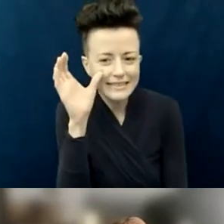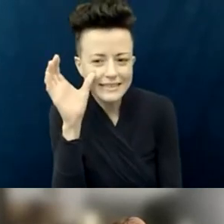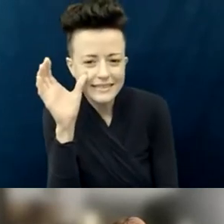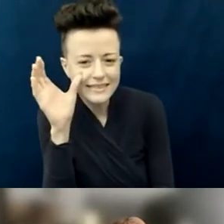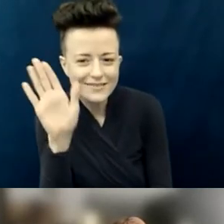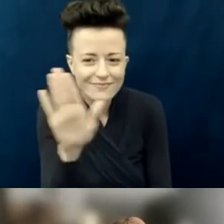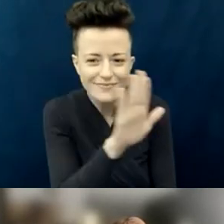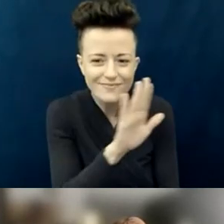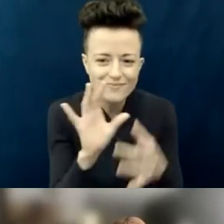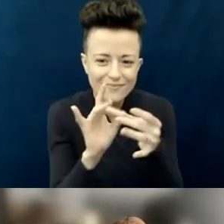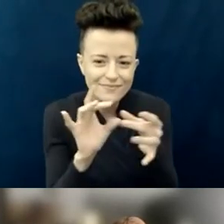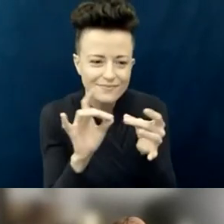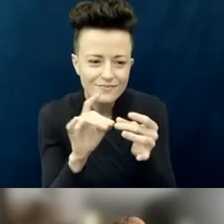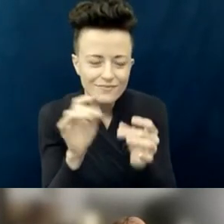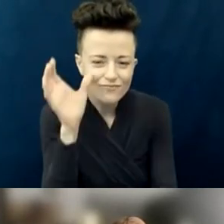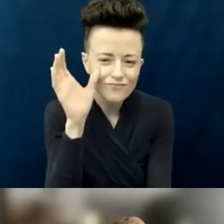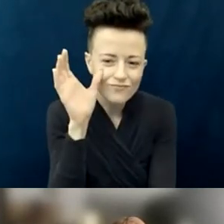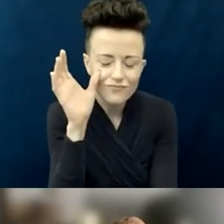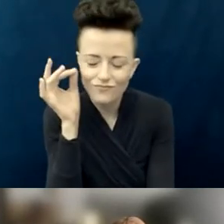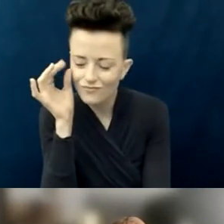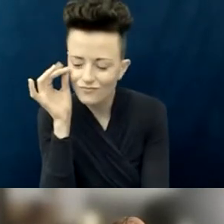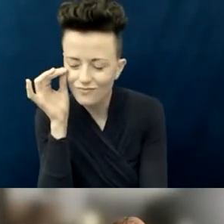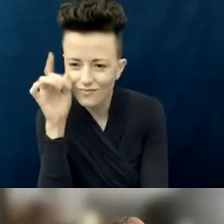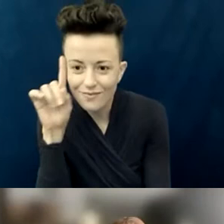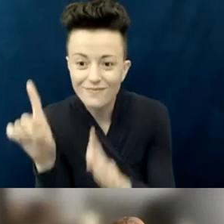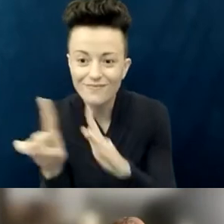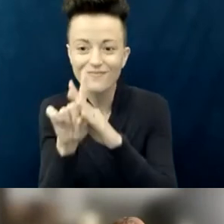a short little story comes to mind.